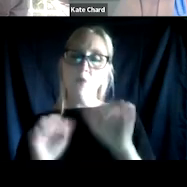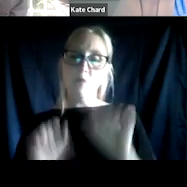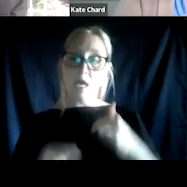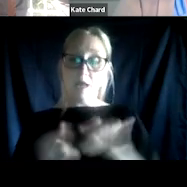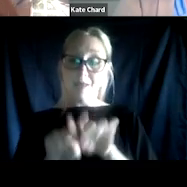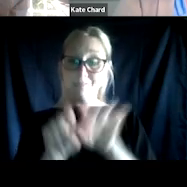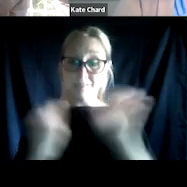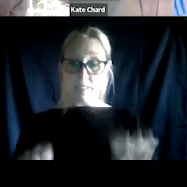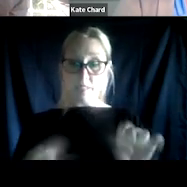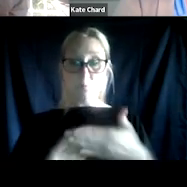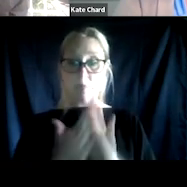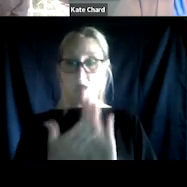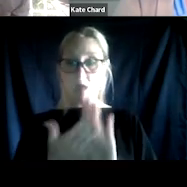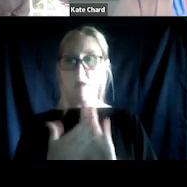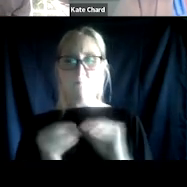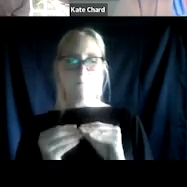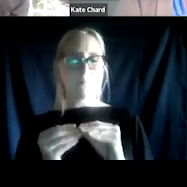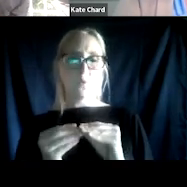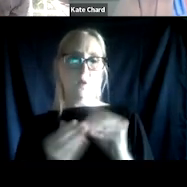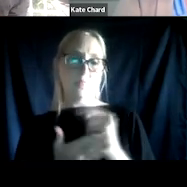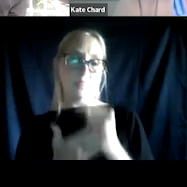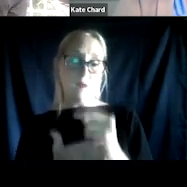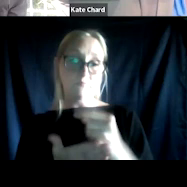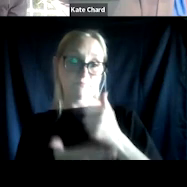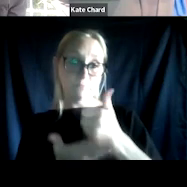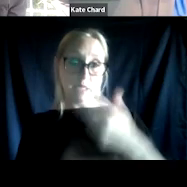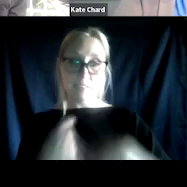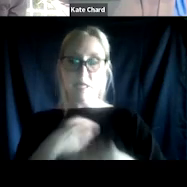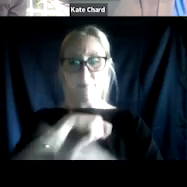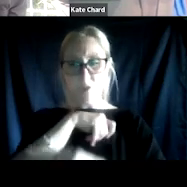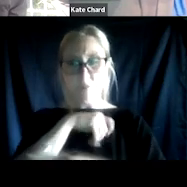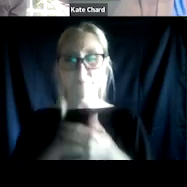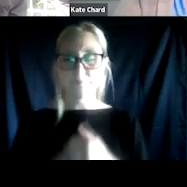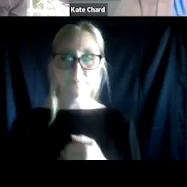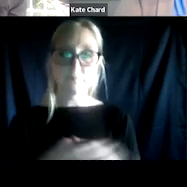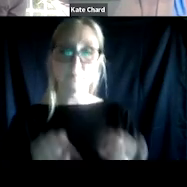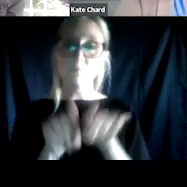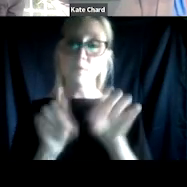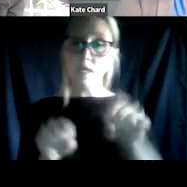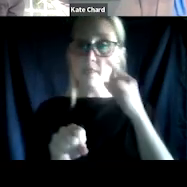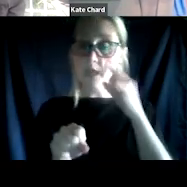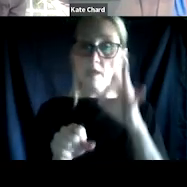rather than punishing the behavior? And we could say the same exact thing about externalizing behaviors we often see in court